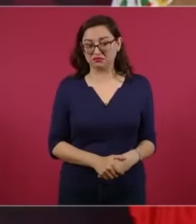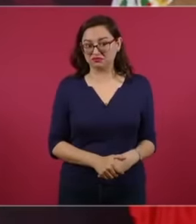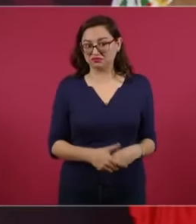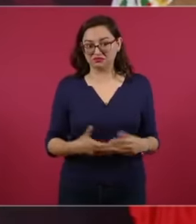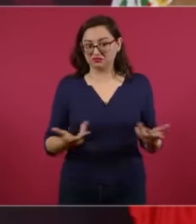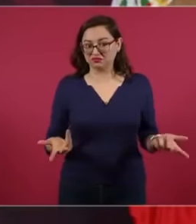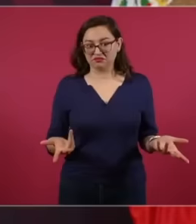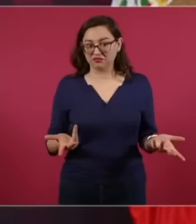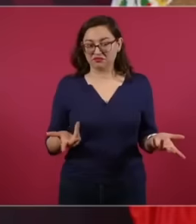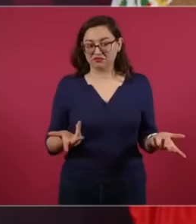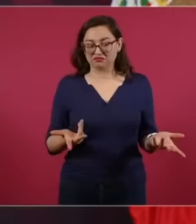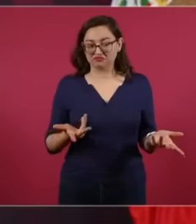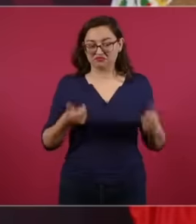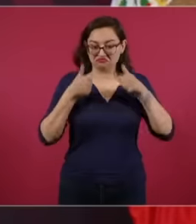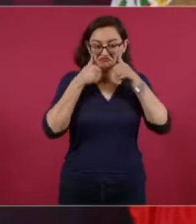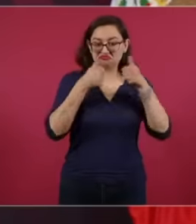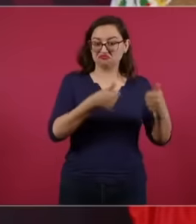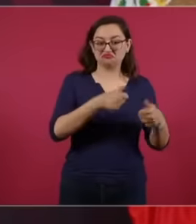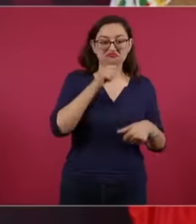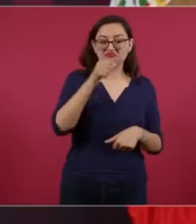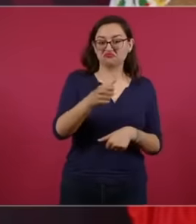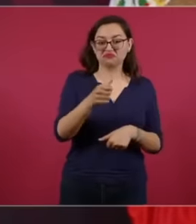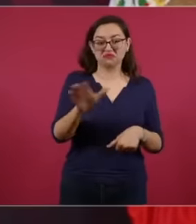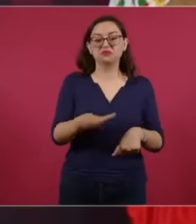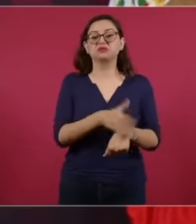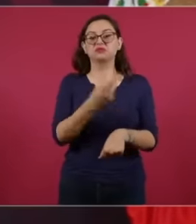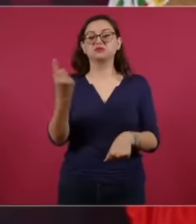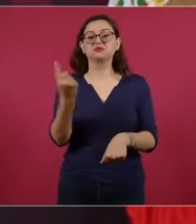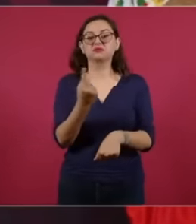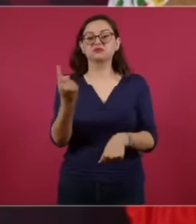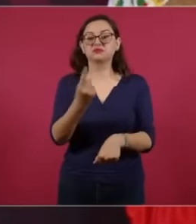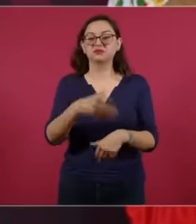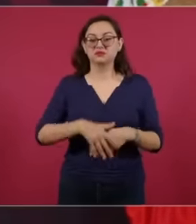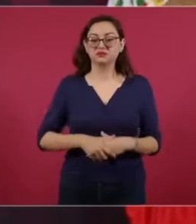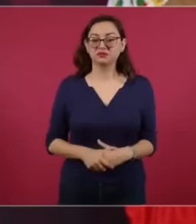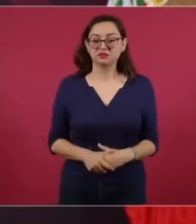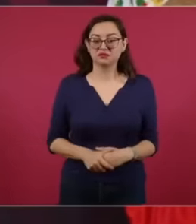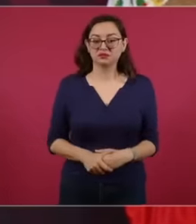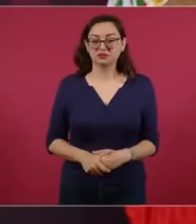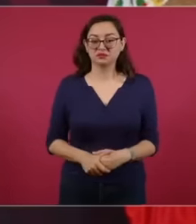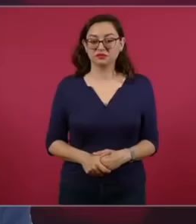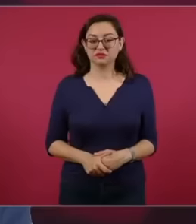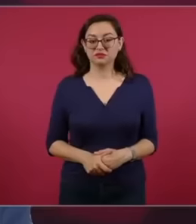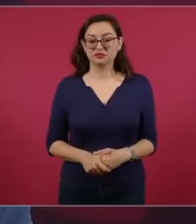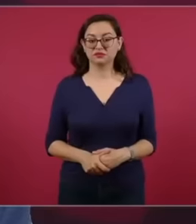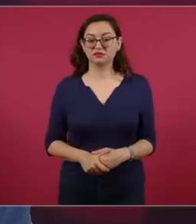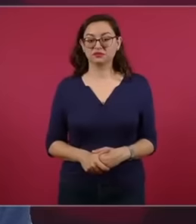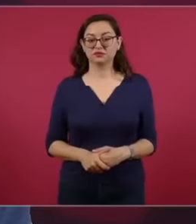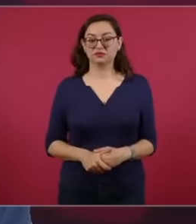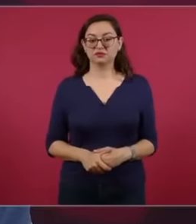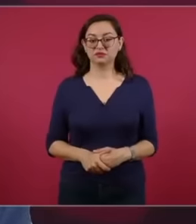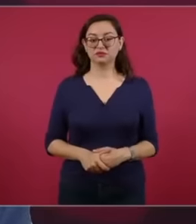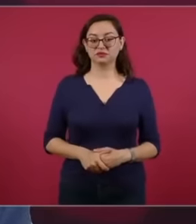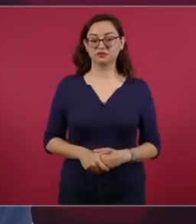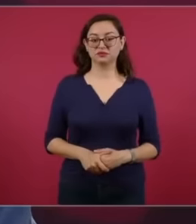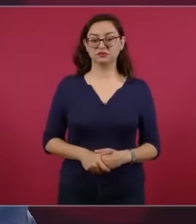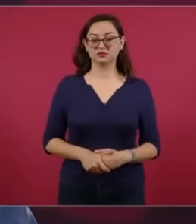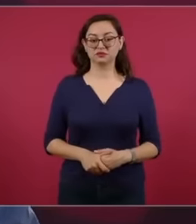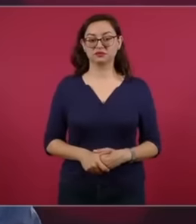drug consumption